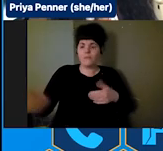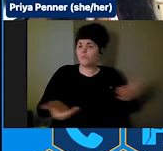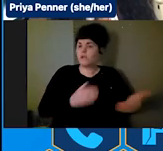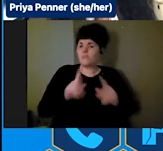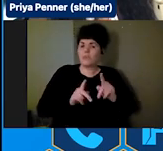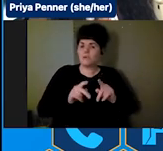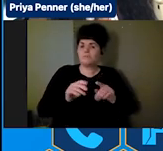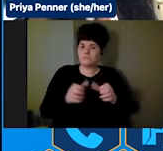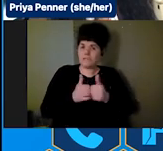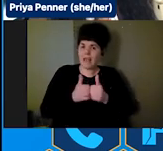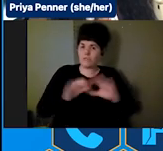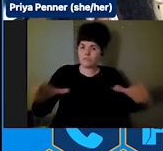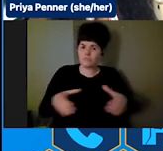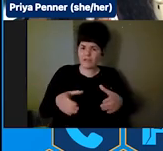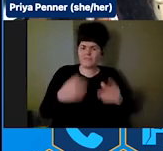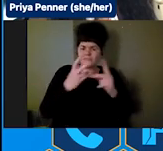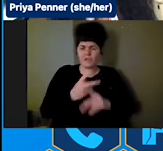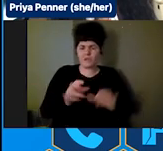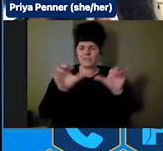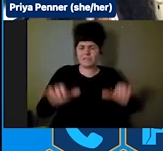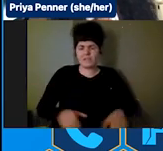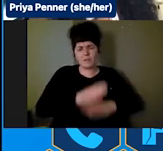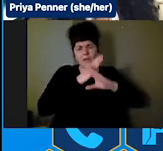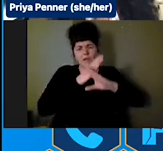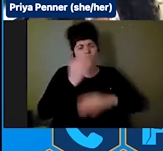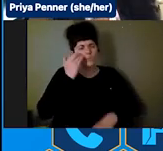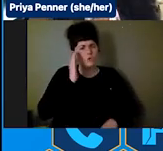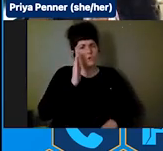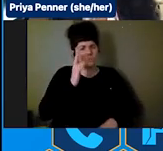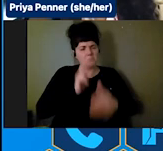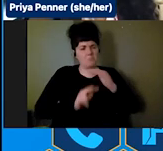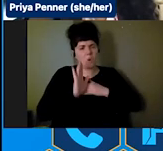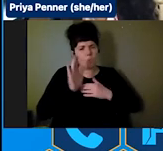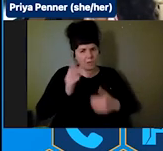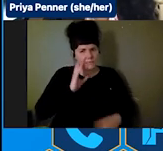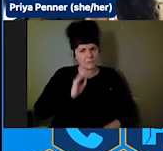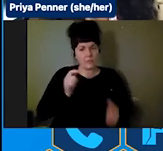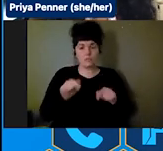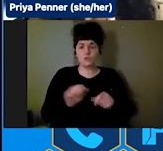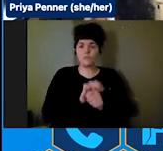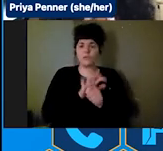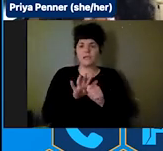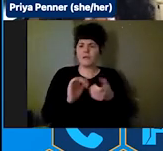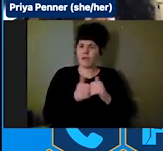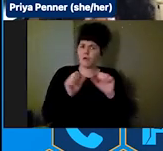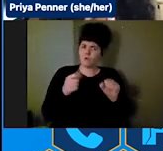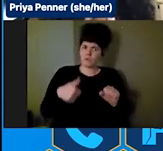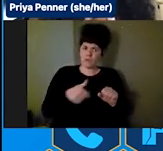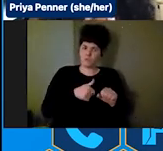looking at the systemic barriers we knew we were going to face throughout the pandemic and how we may be able to address them and call